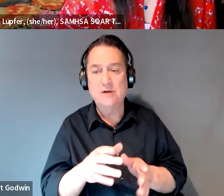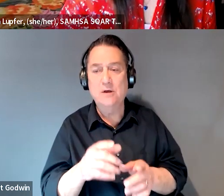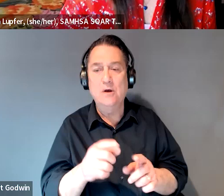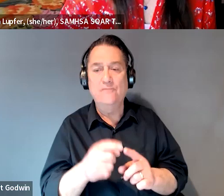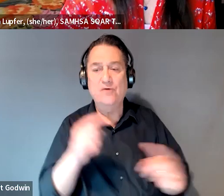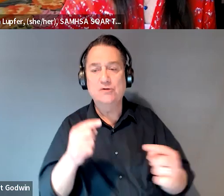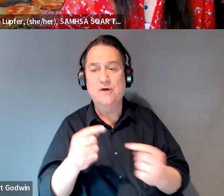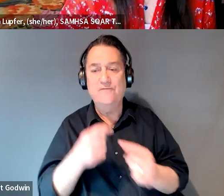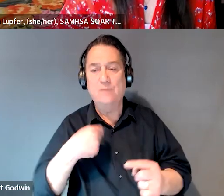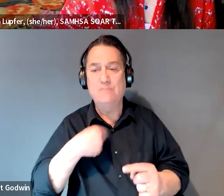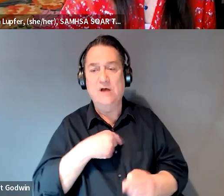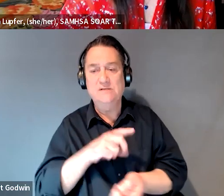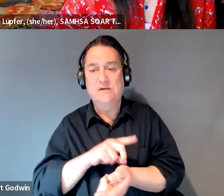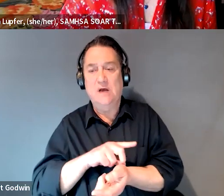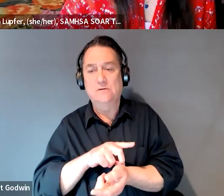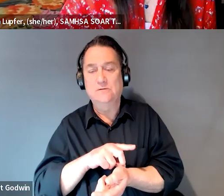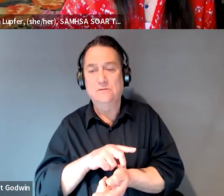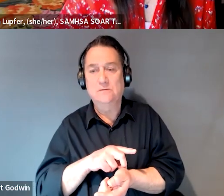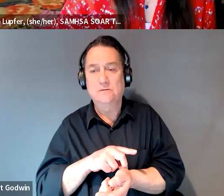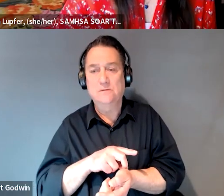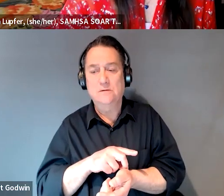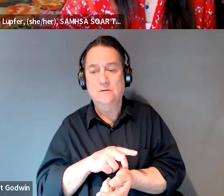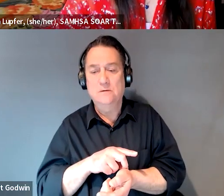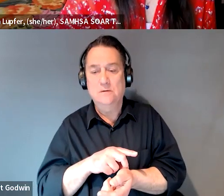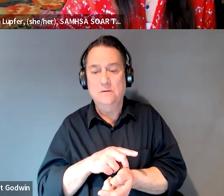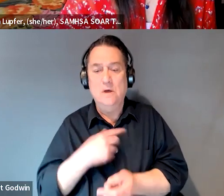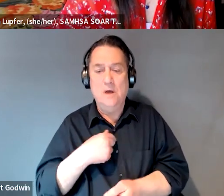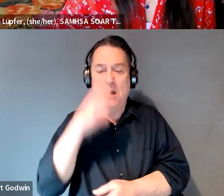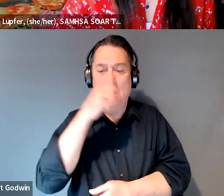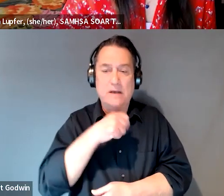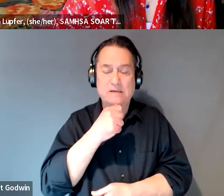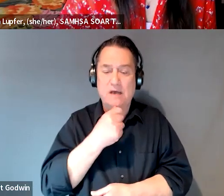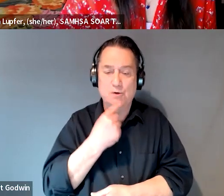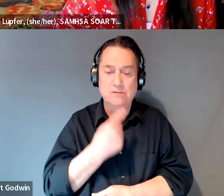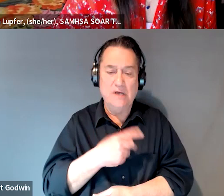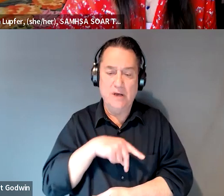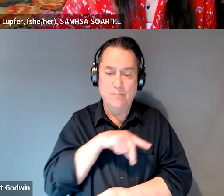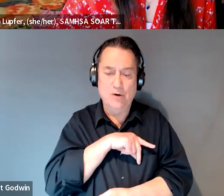from the providers. I guess I'll say personally, in my experience,